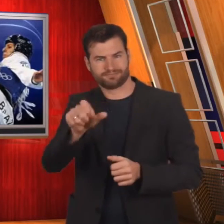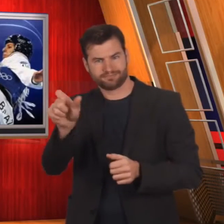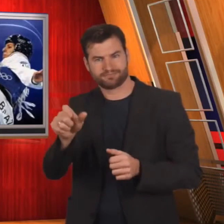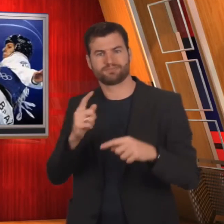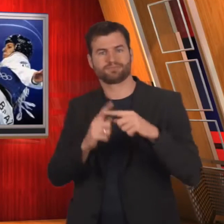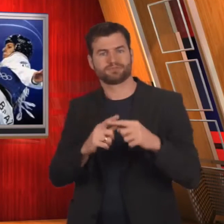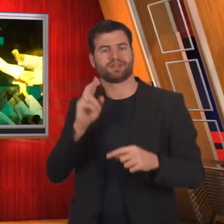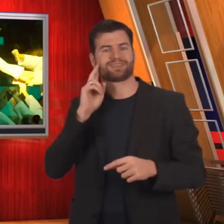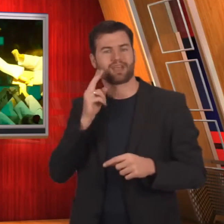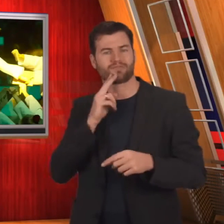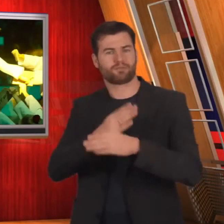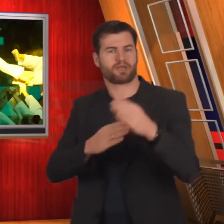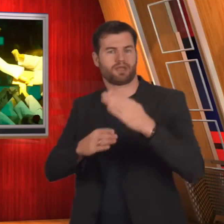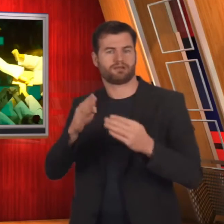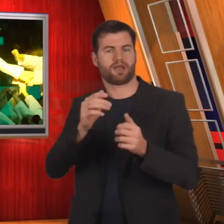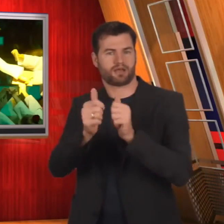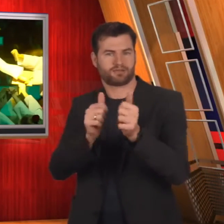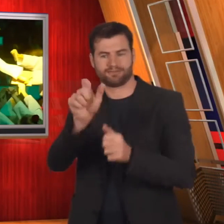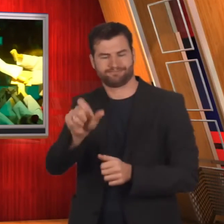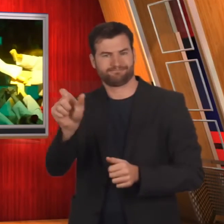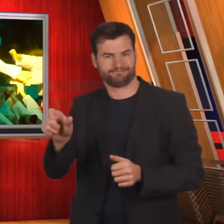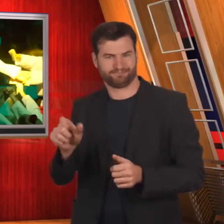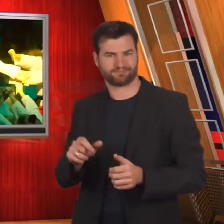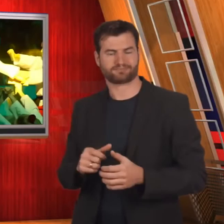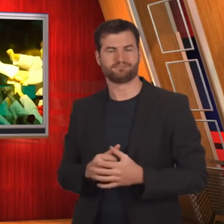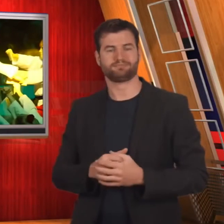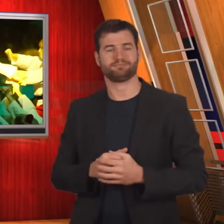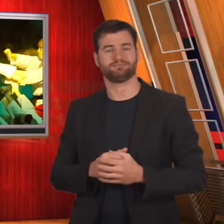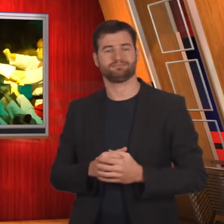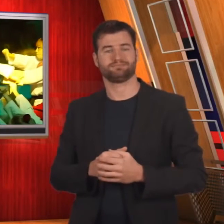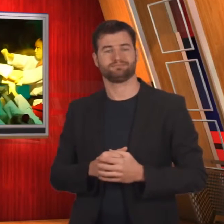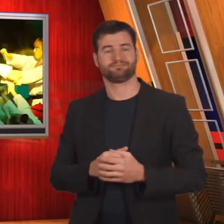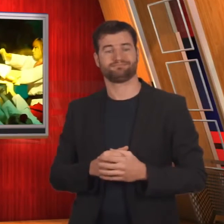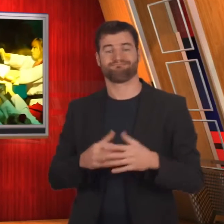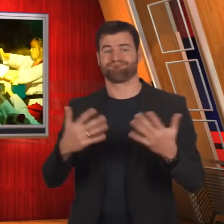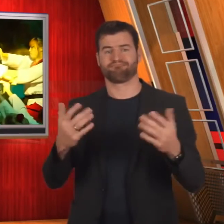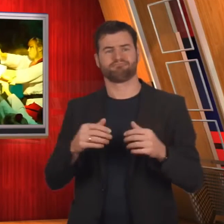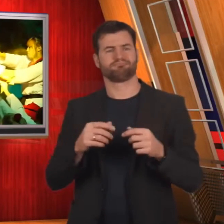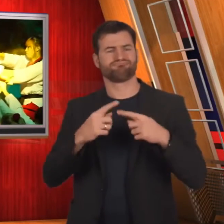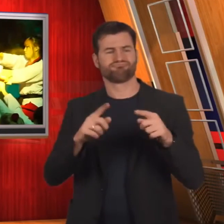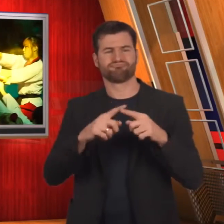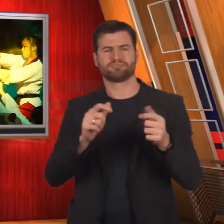athletes and Deaf Para-athletes.